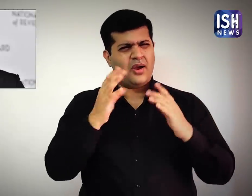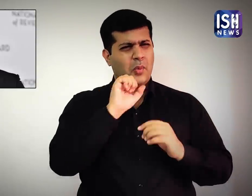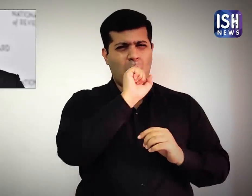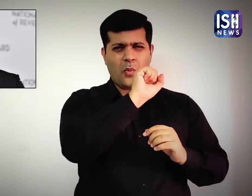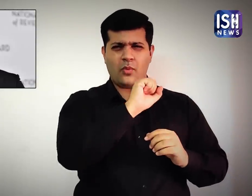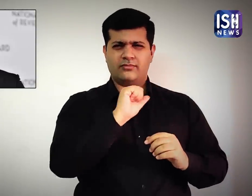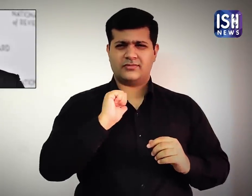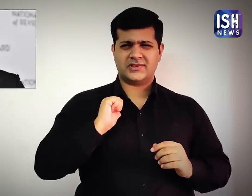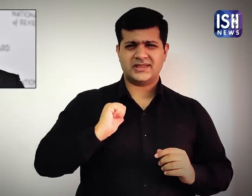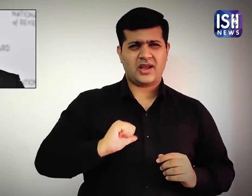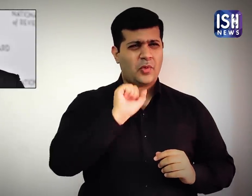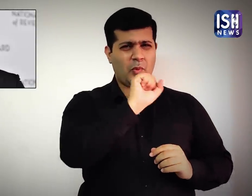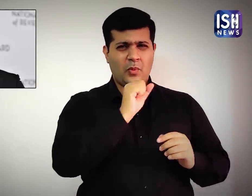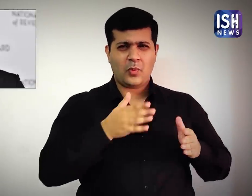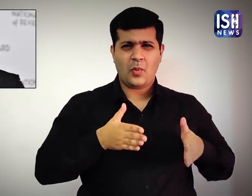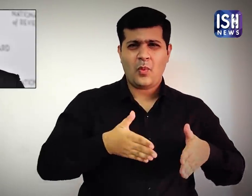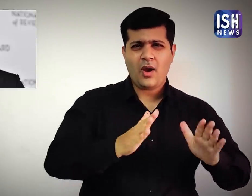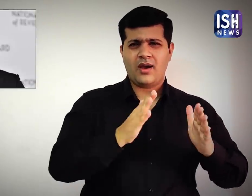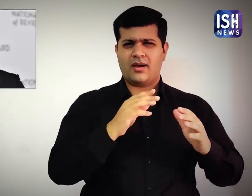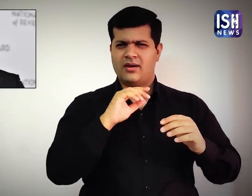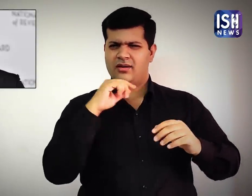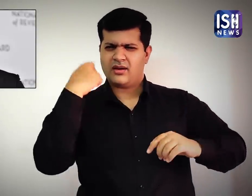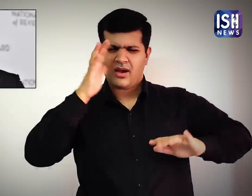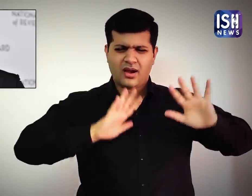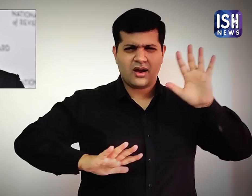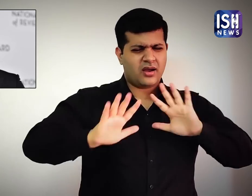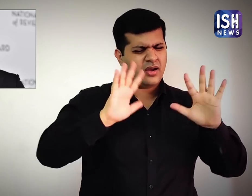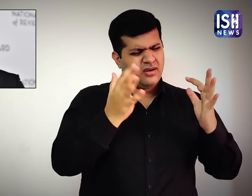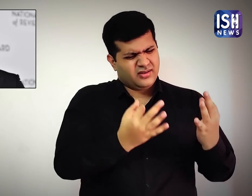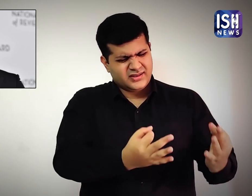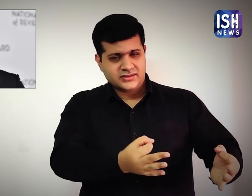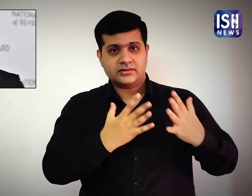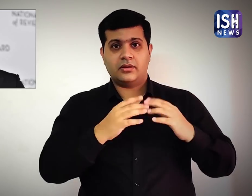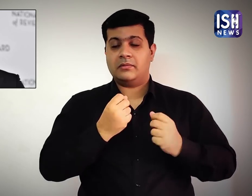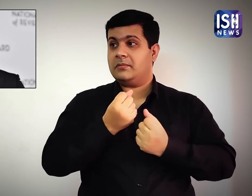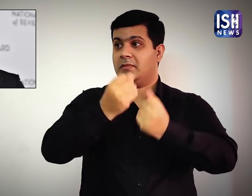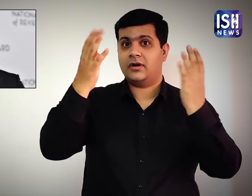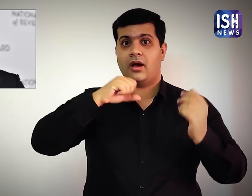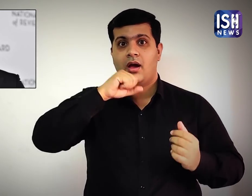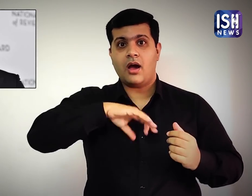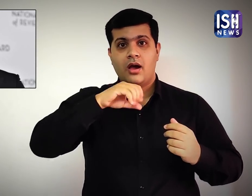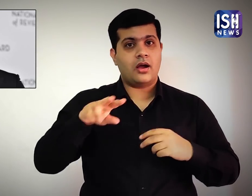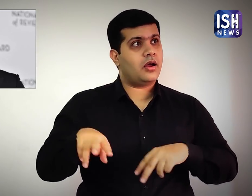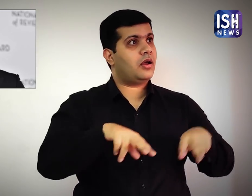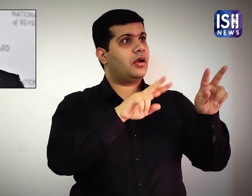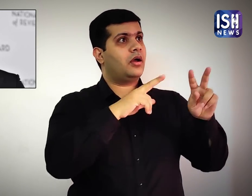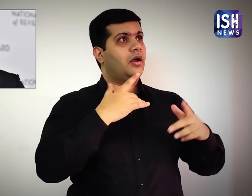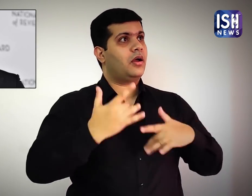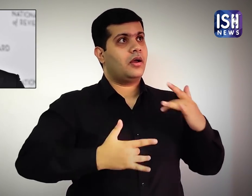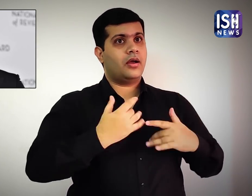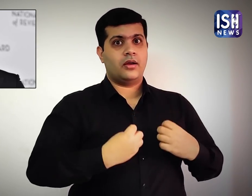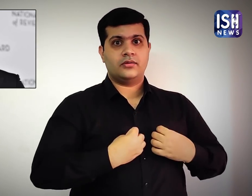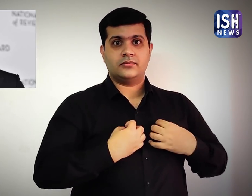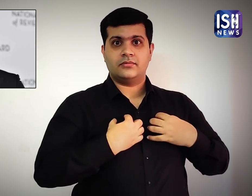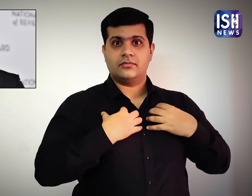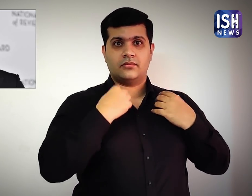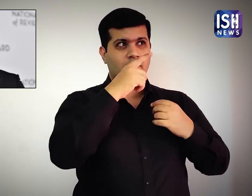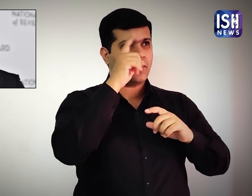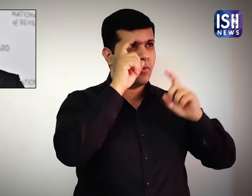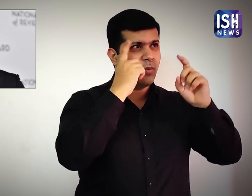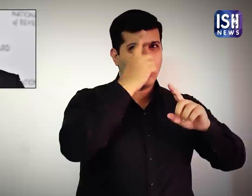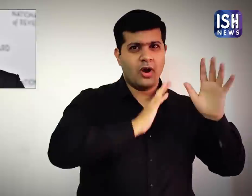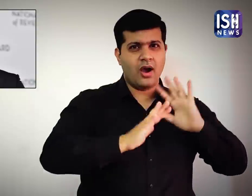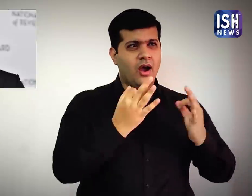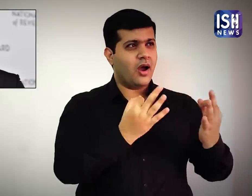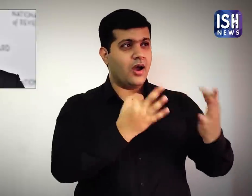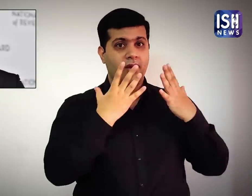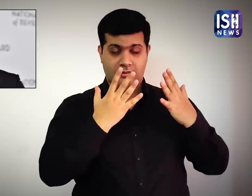His style and method of acting was an inspiration to the younger generation.